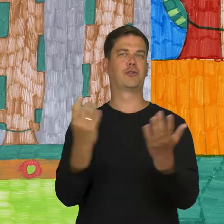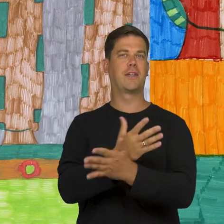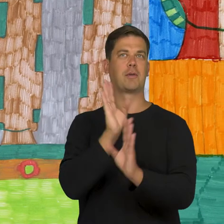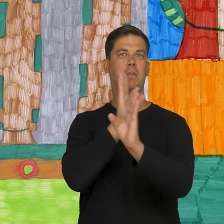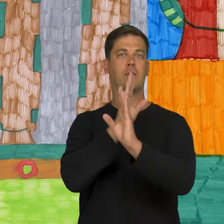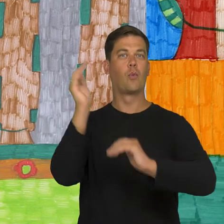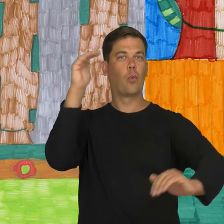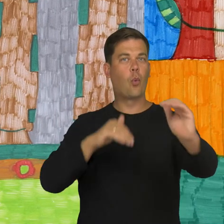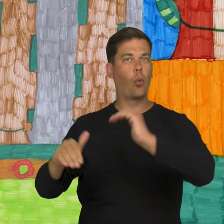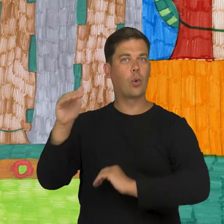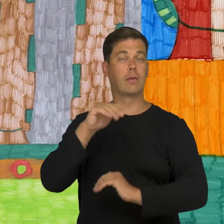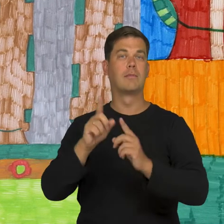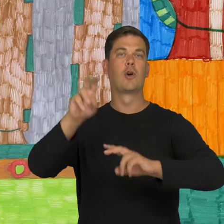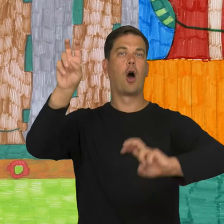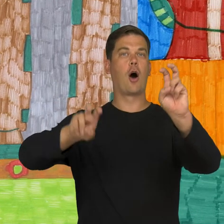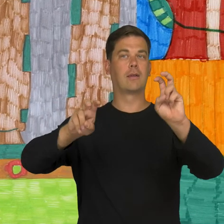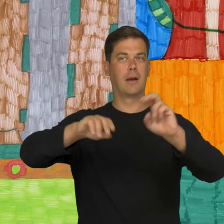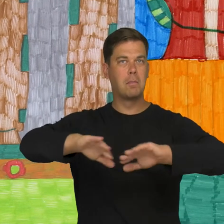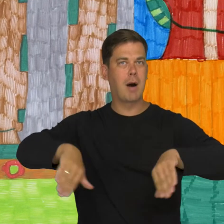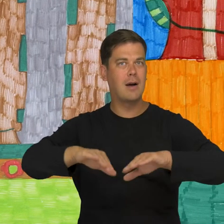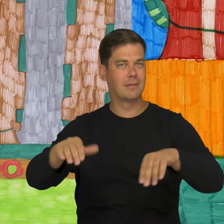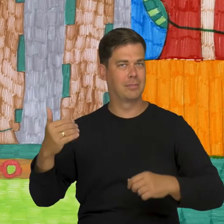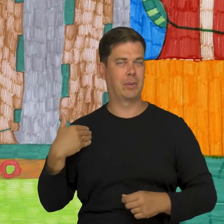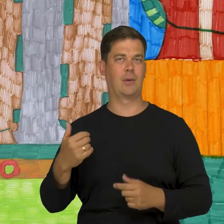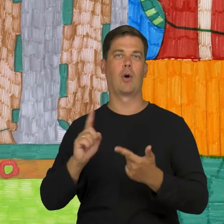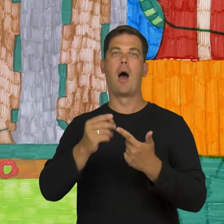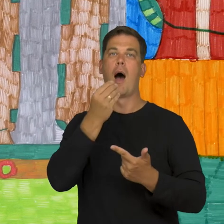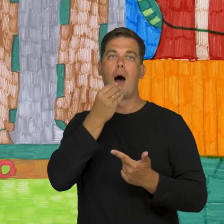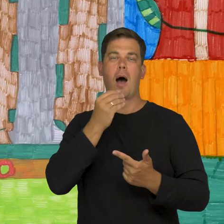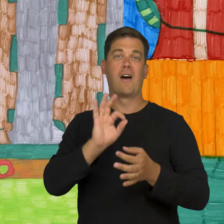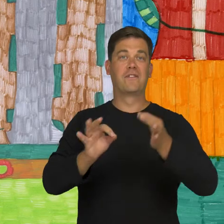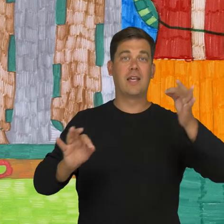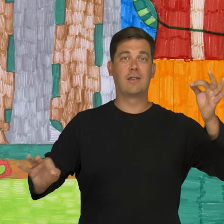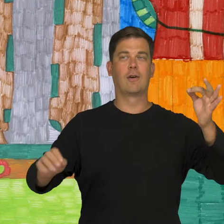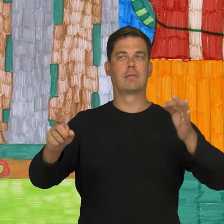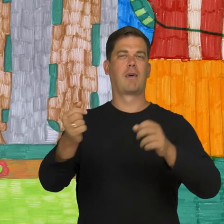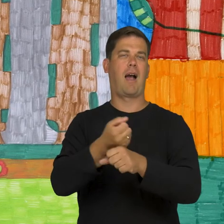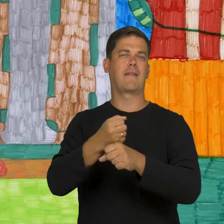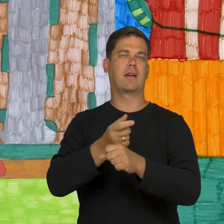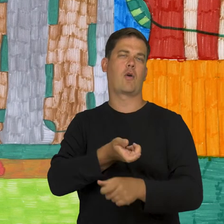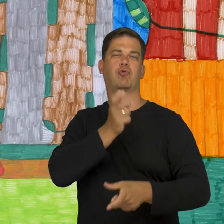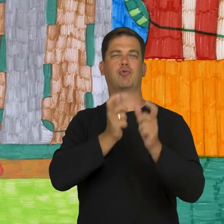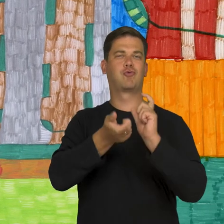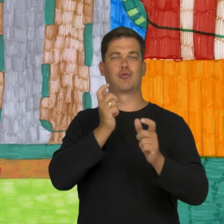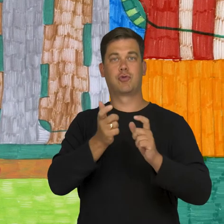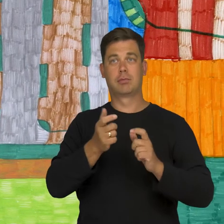and sleeping outside in a tent, in the mountains sleeping in a hotel with a swimming pool, eating and wine drinking, in a cafe in the city.